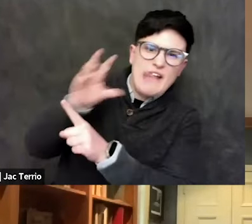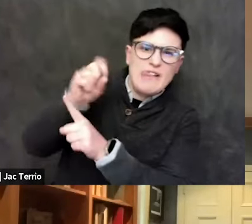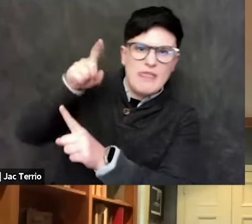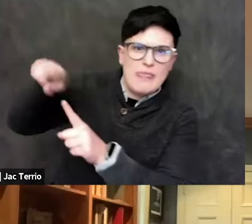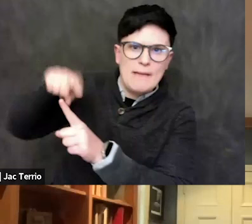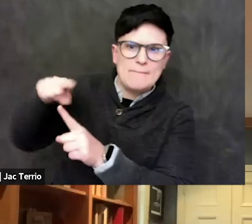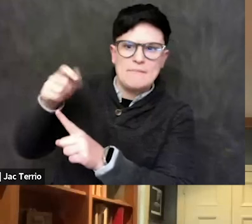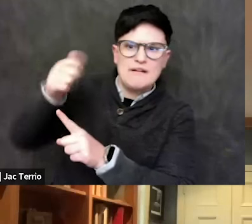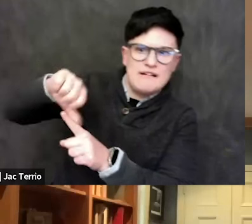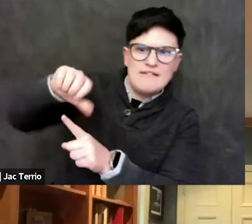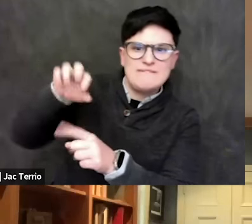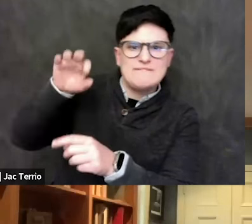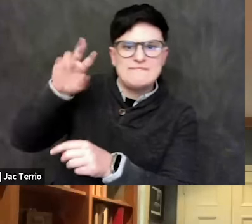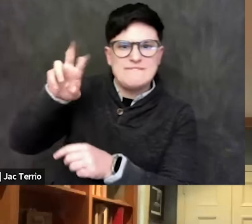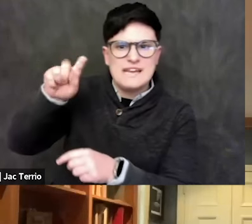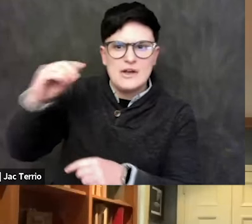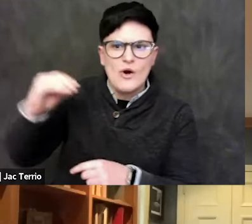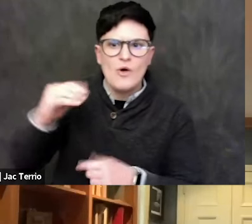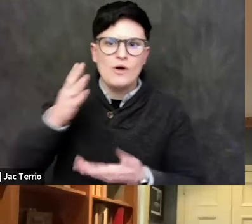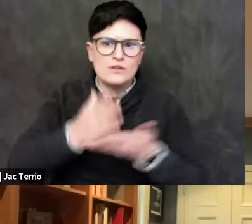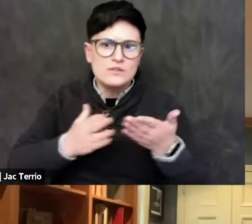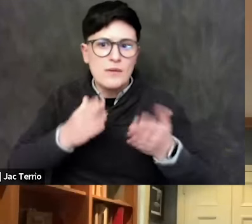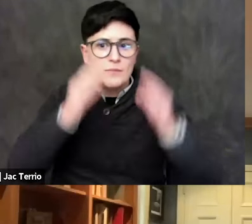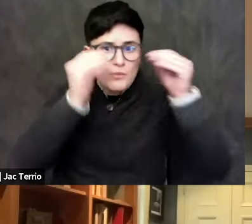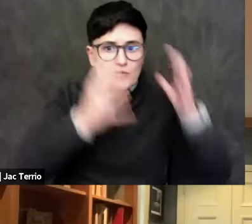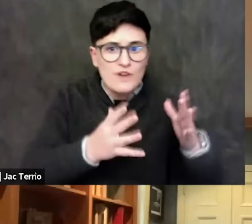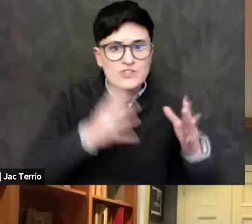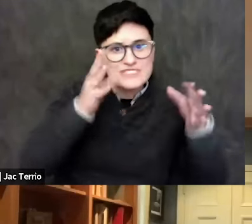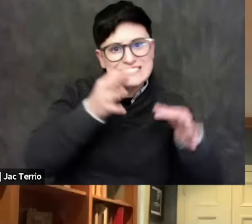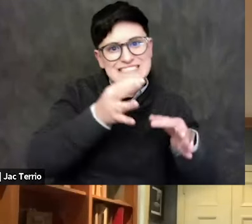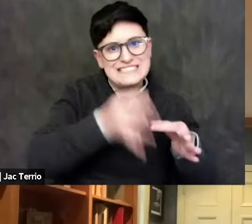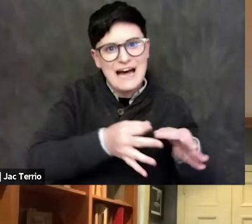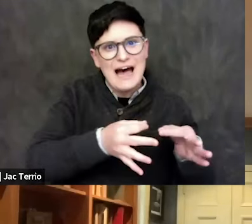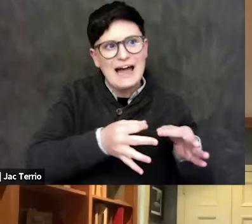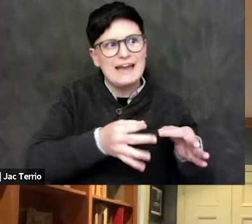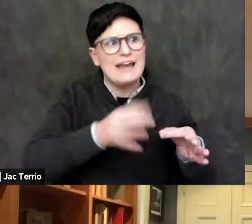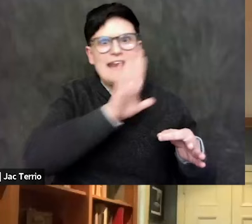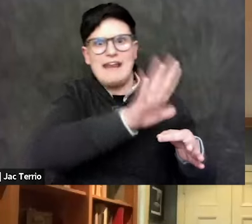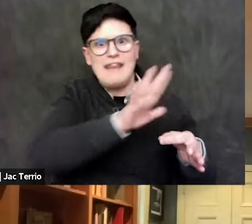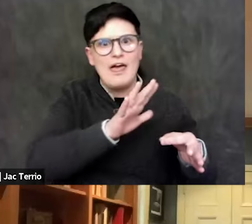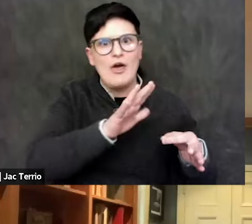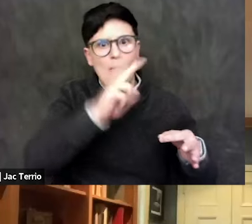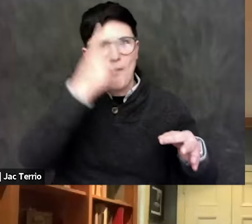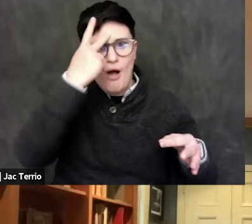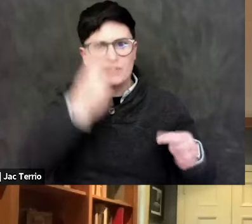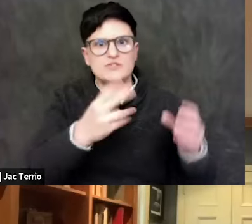that their politics are more important to them than the responsibility to their students, so I'm not gonna write a letter of recommendation